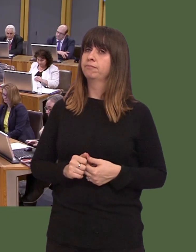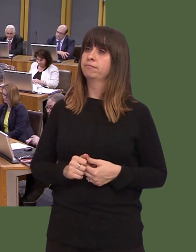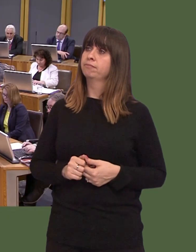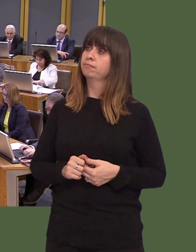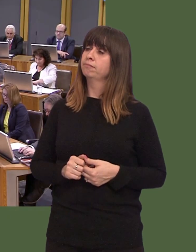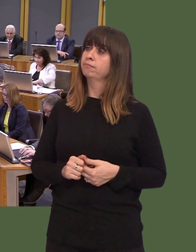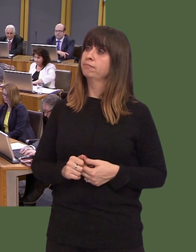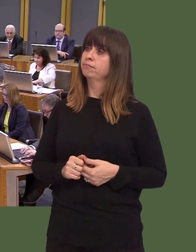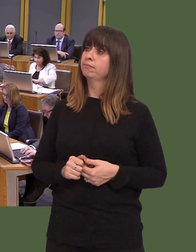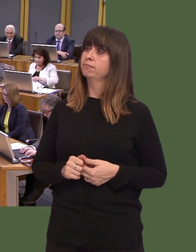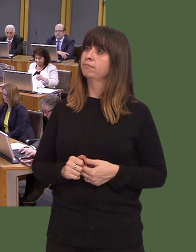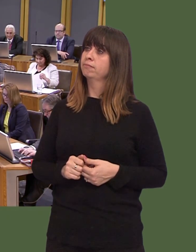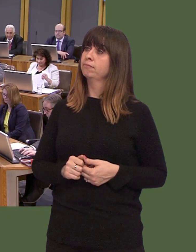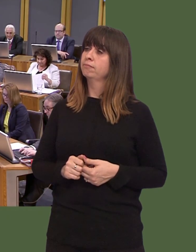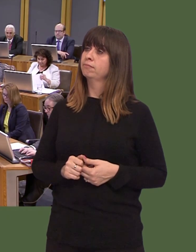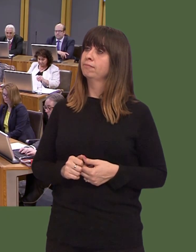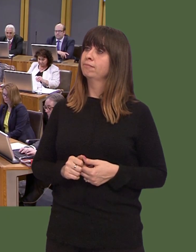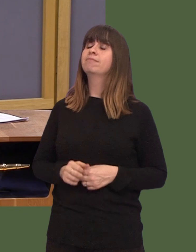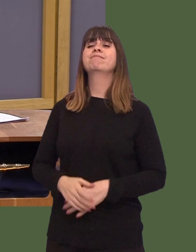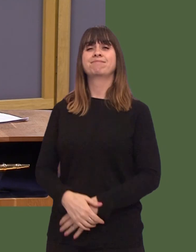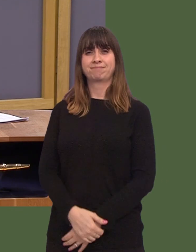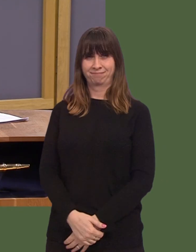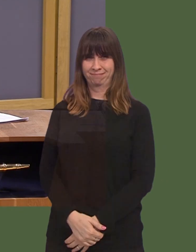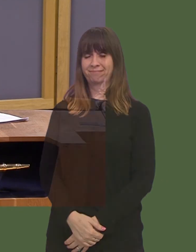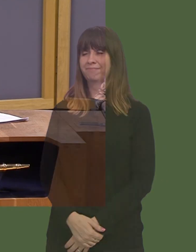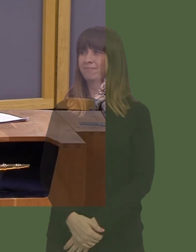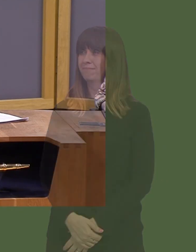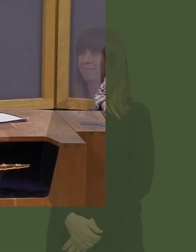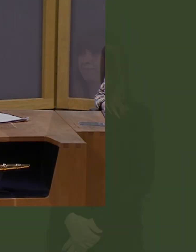Y Llywydd / The Llywydd: Thank you, First Minister.